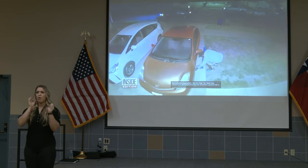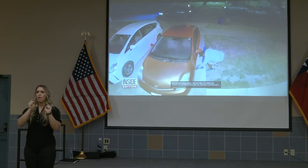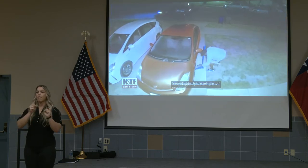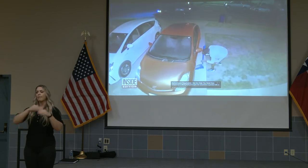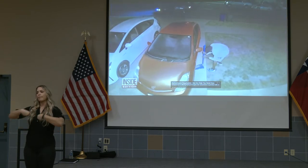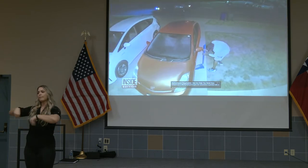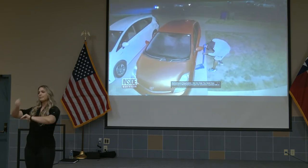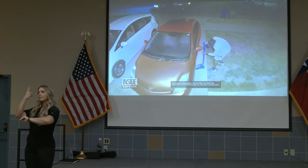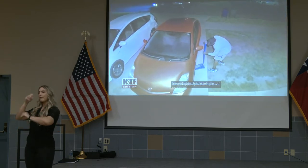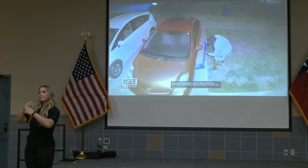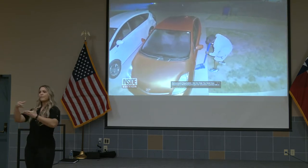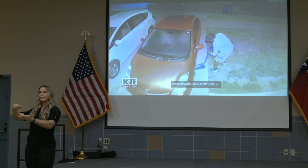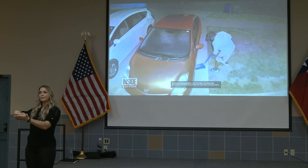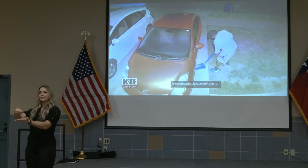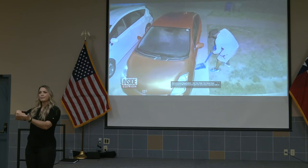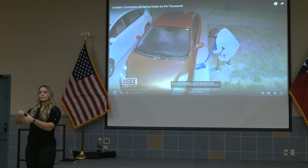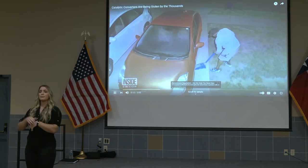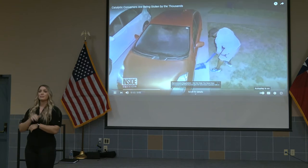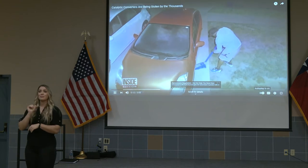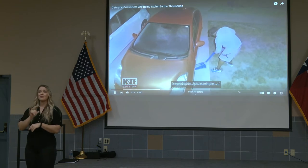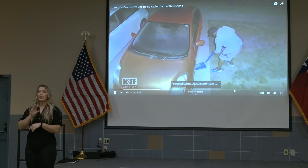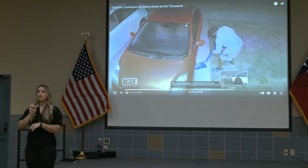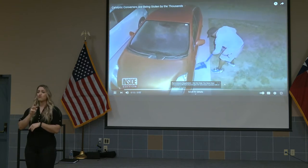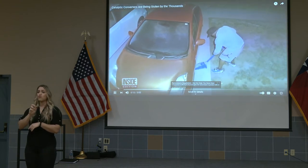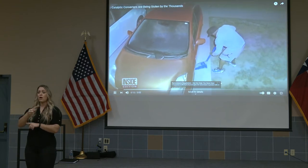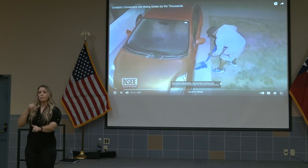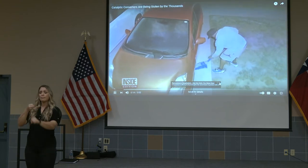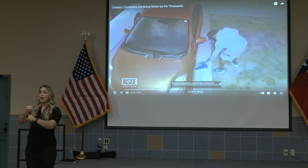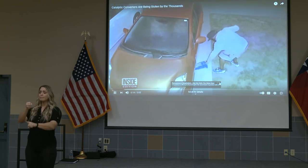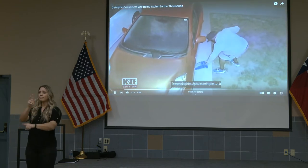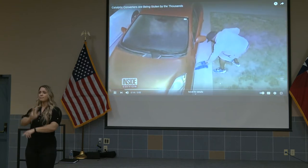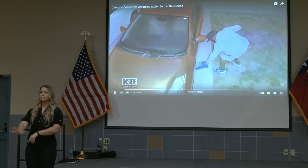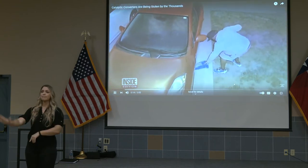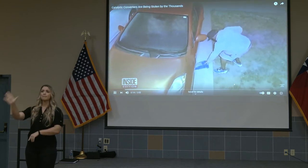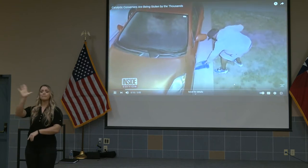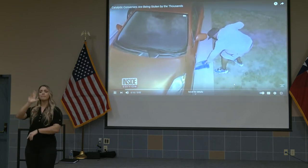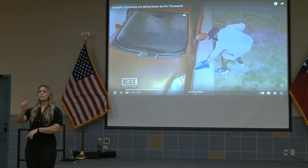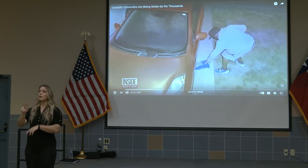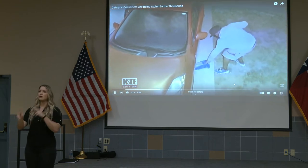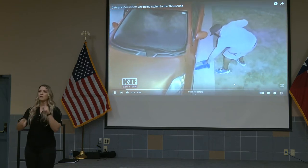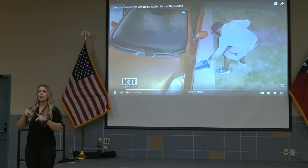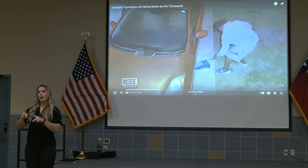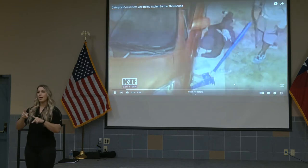It's a crime wave sweeping the country. Crooks jacking up cars and